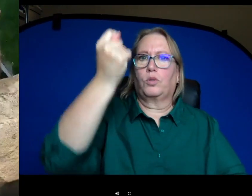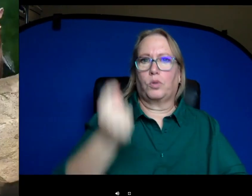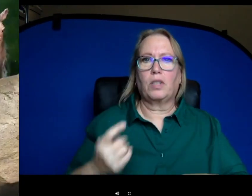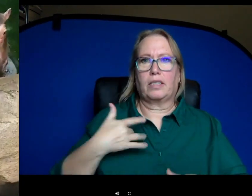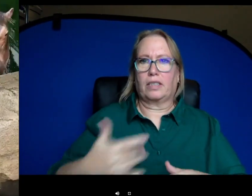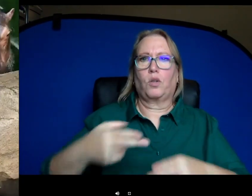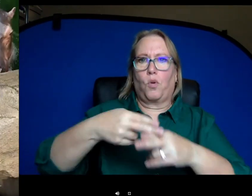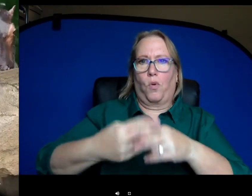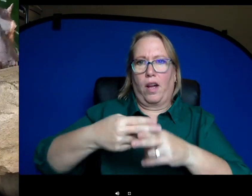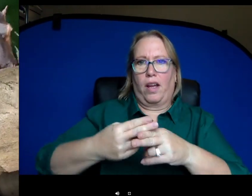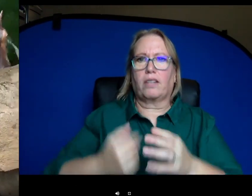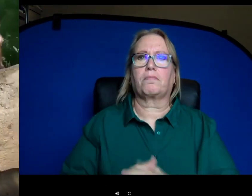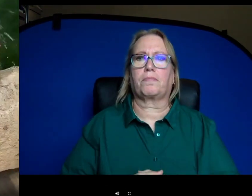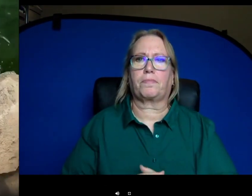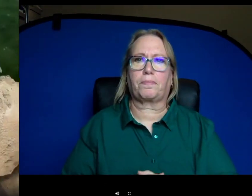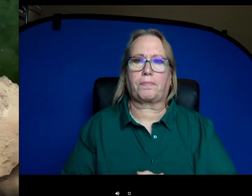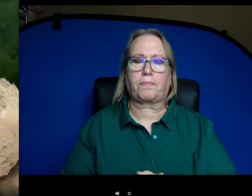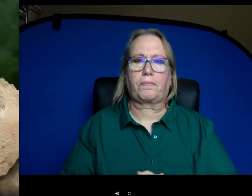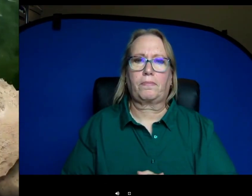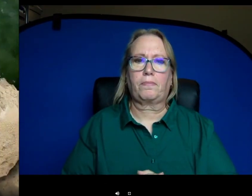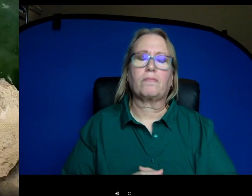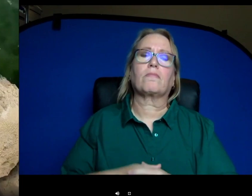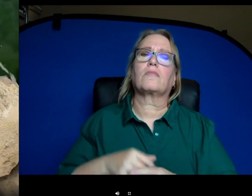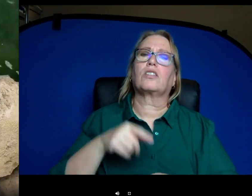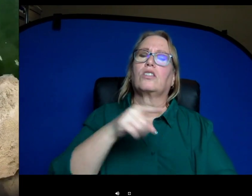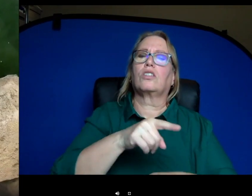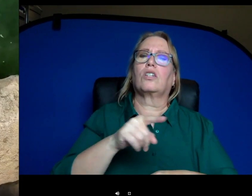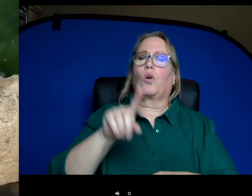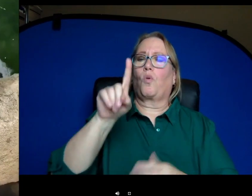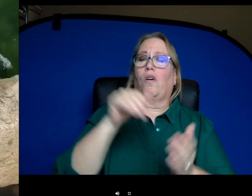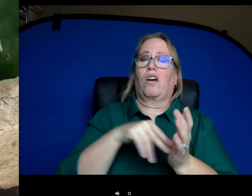accurate. But she was about 1350 pounds last Tuesday.